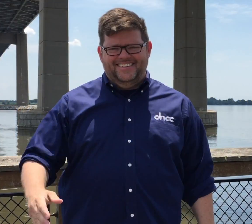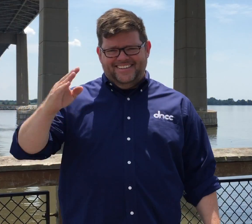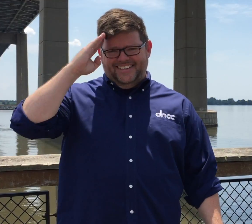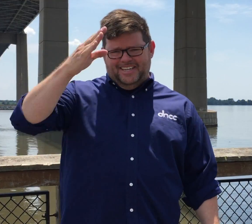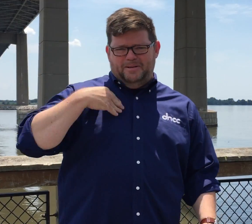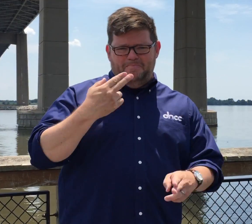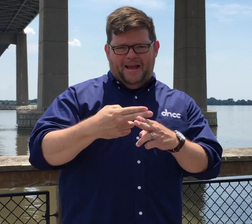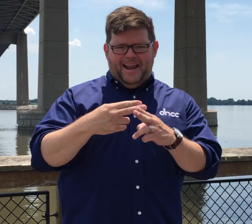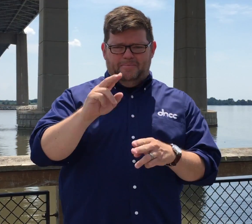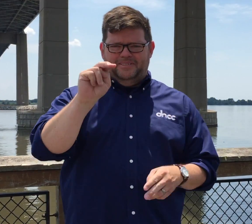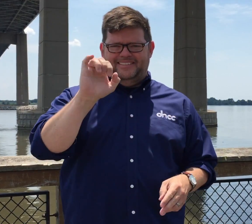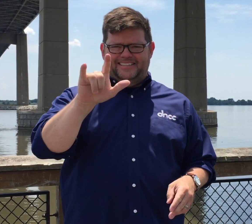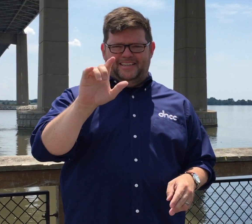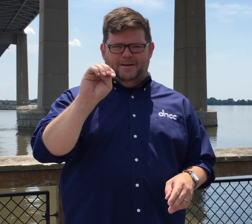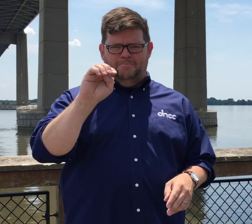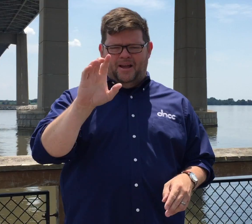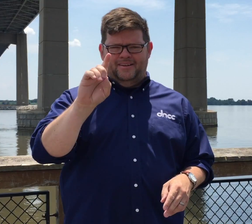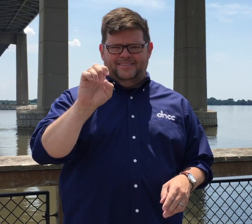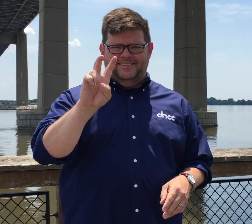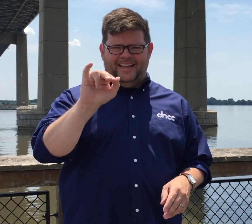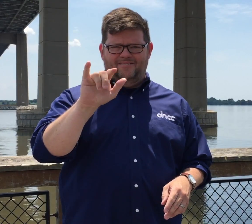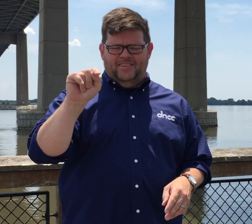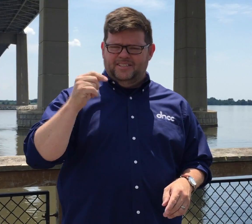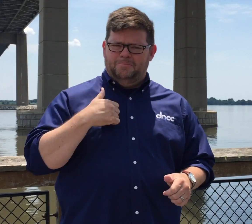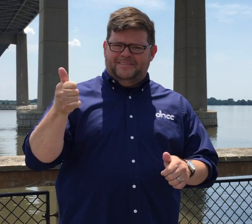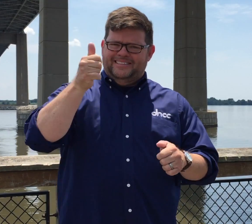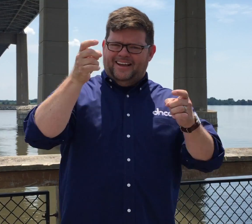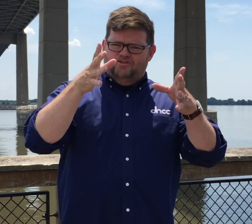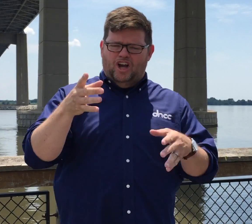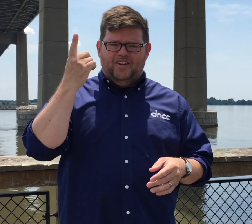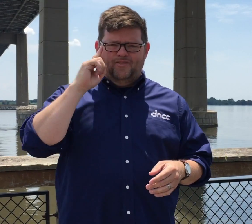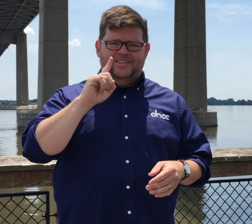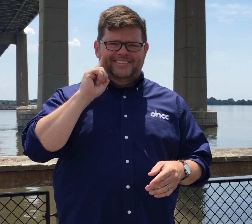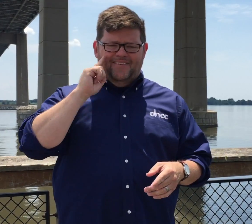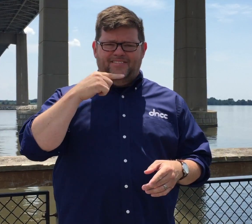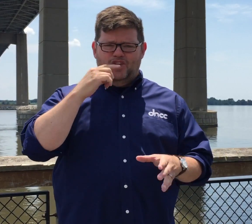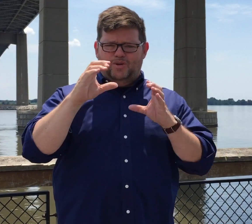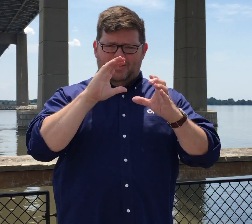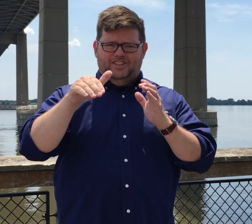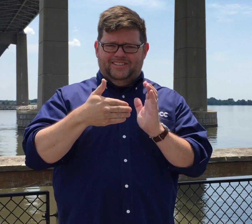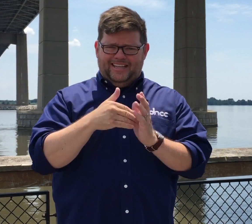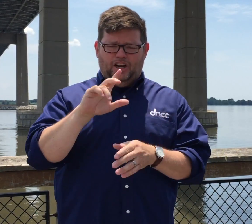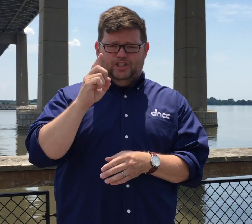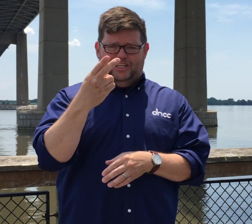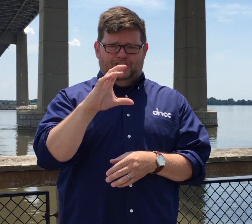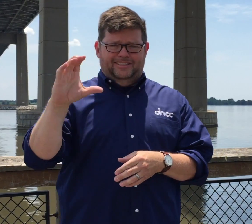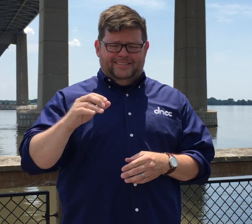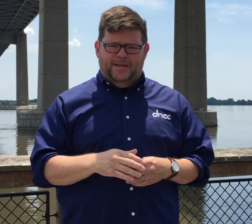Hello! My name is Neil McDevitt and I'm the Executive Director for the Deaf-Hearing Communication Centre (DHCC).